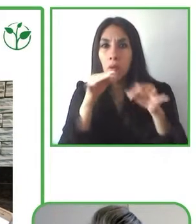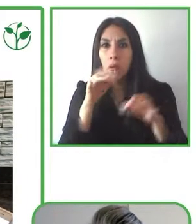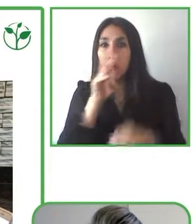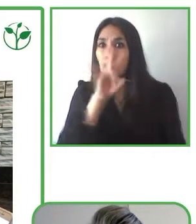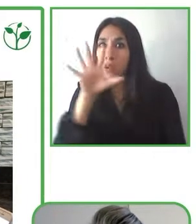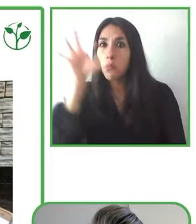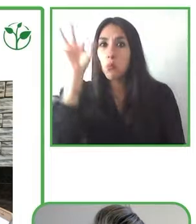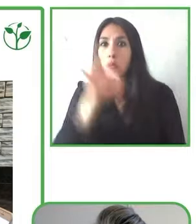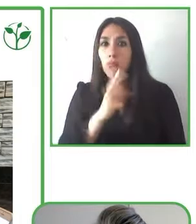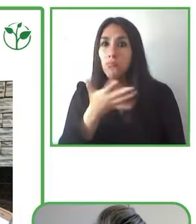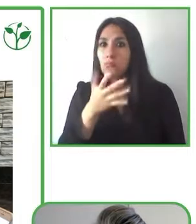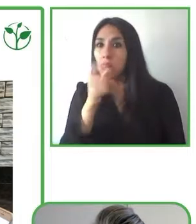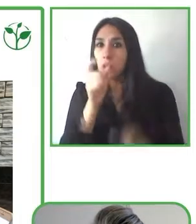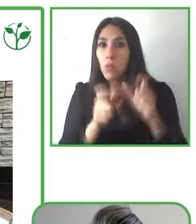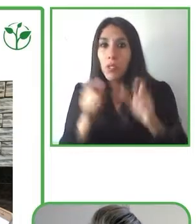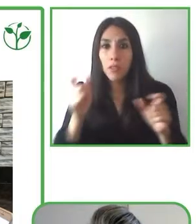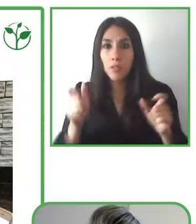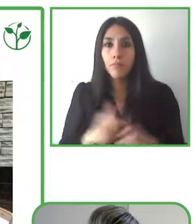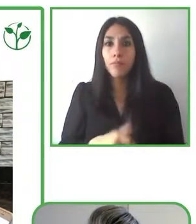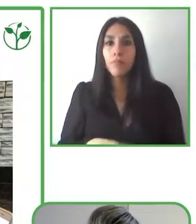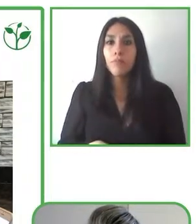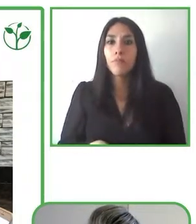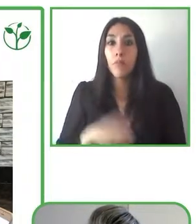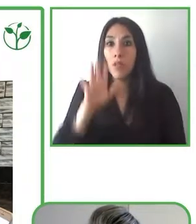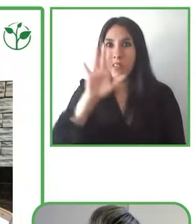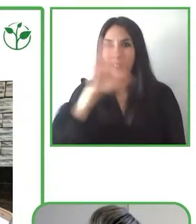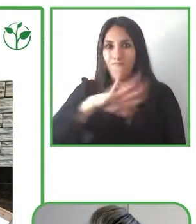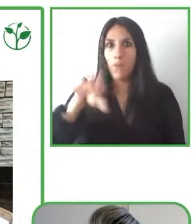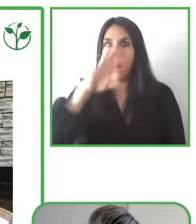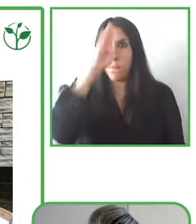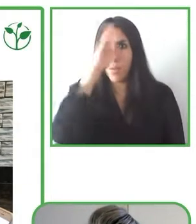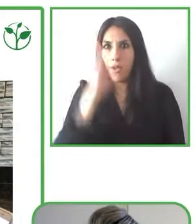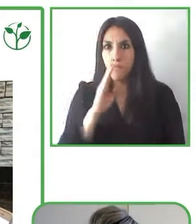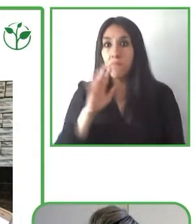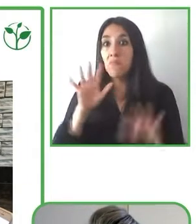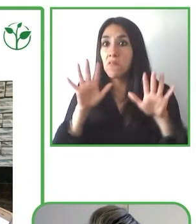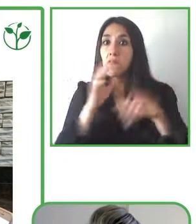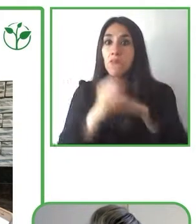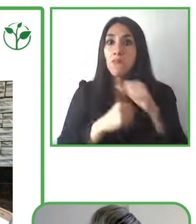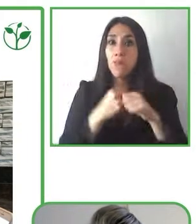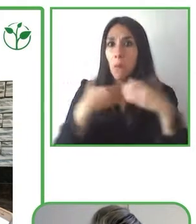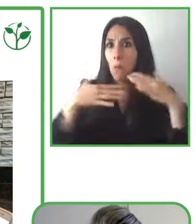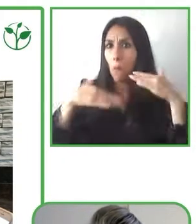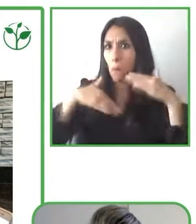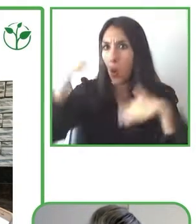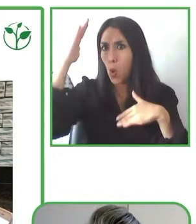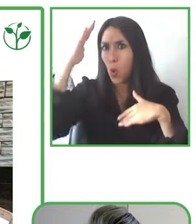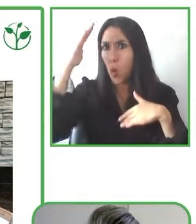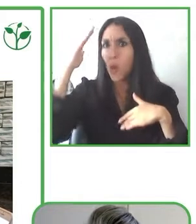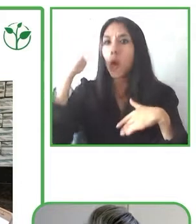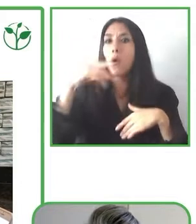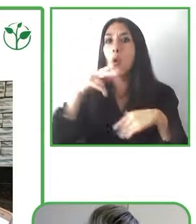99 percent of the Brazilian population over the age of 10 uses their mobile phone as the